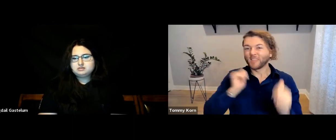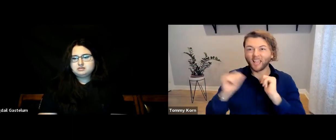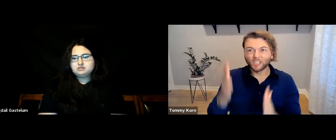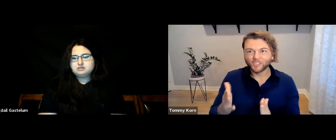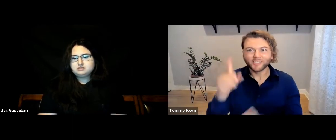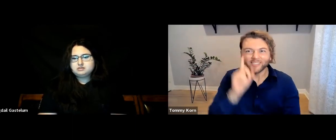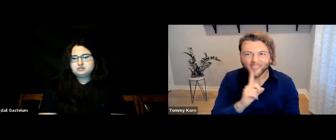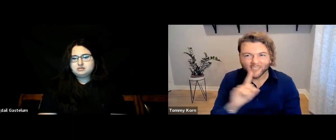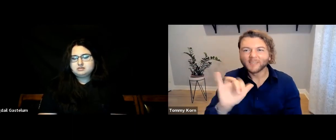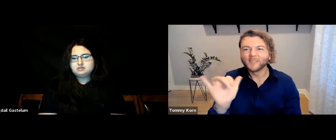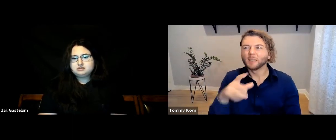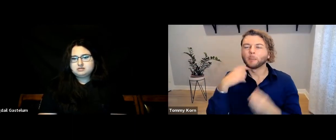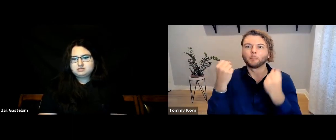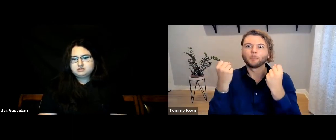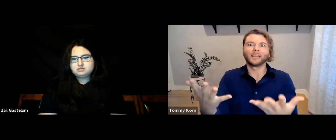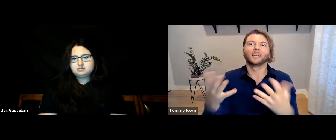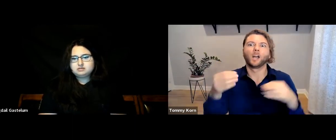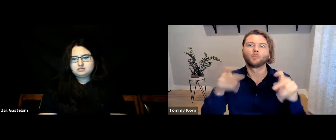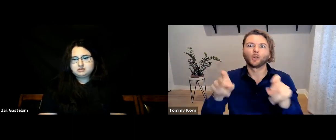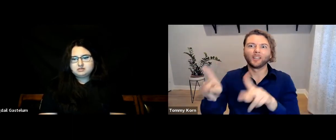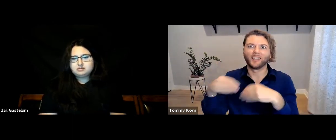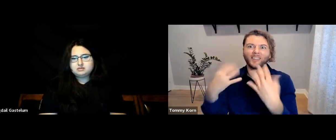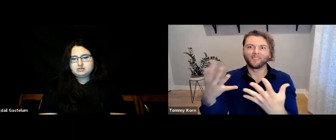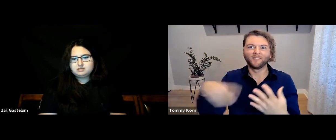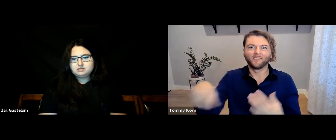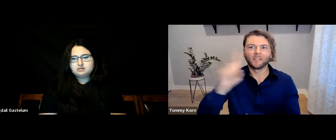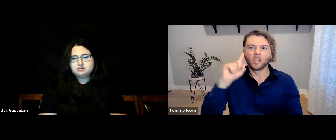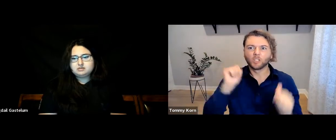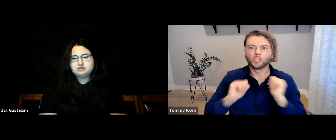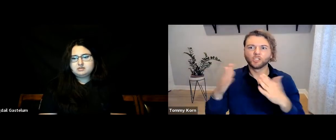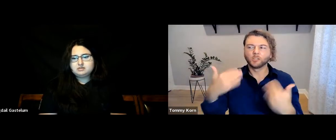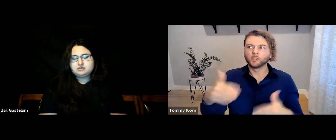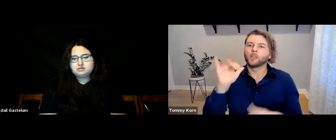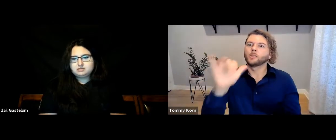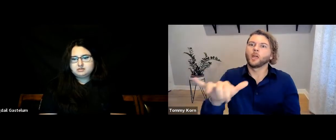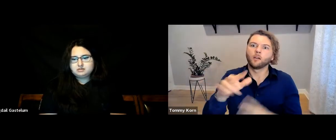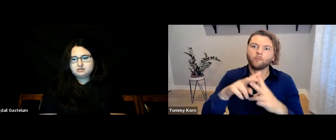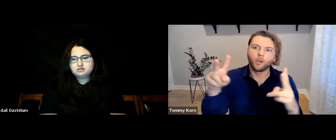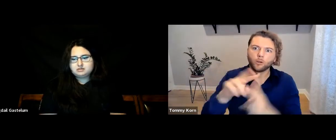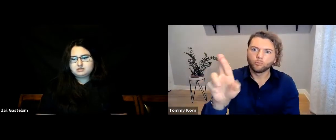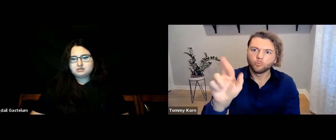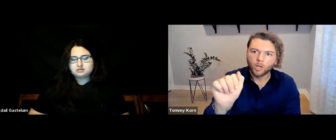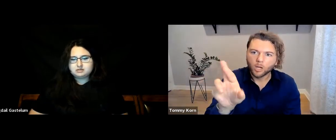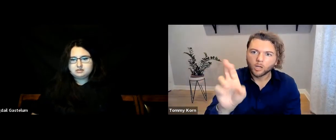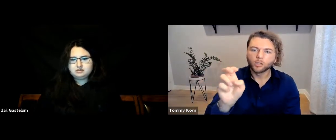There were many opportunities for Deaf actors in that show, which is extremely rare.